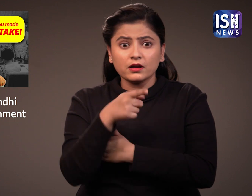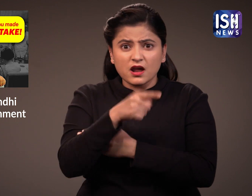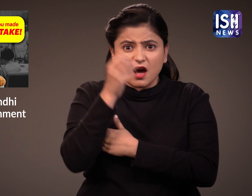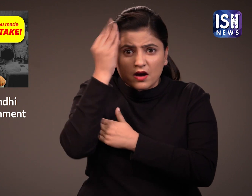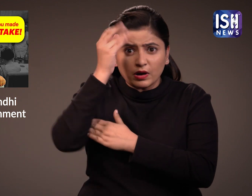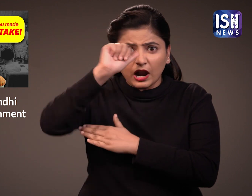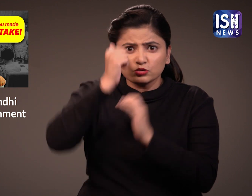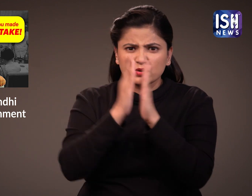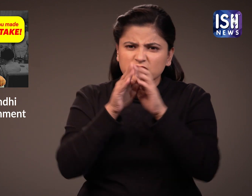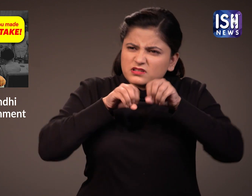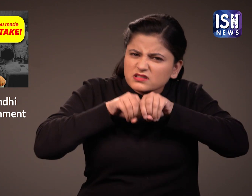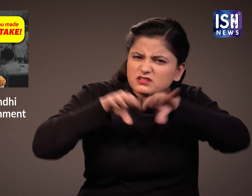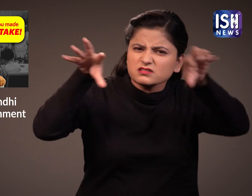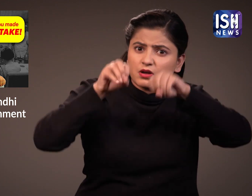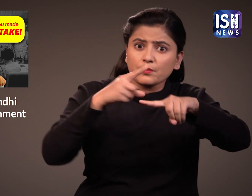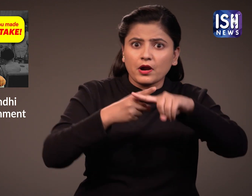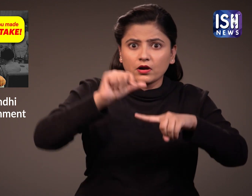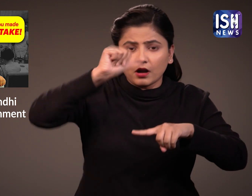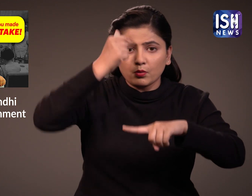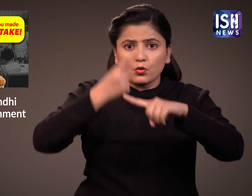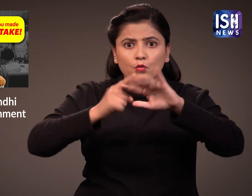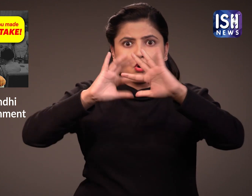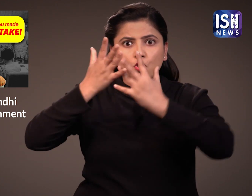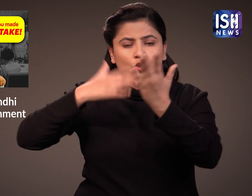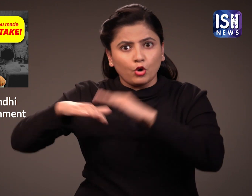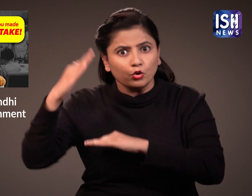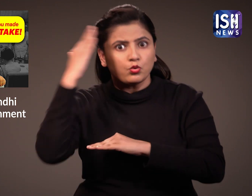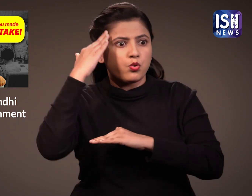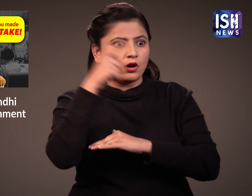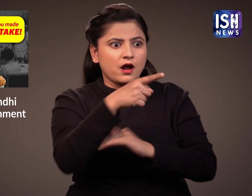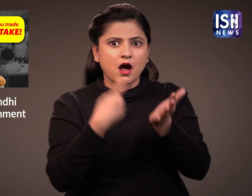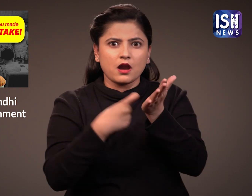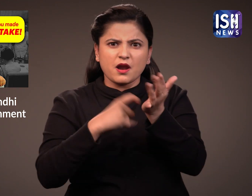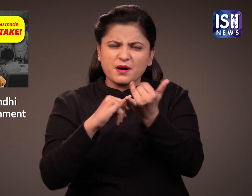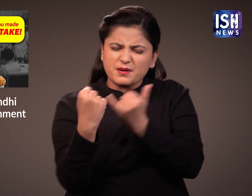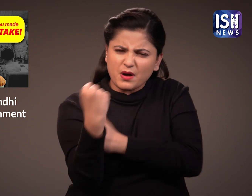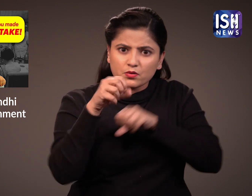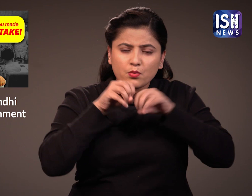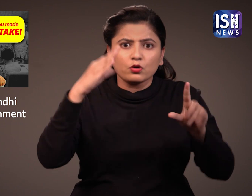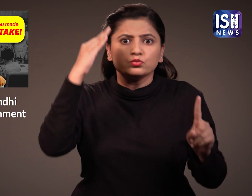that propagates Hindu ideologies across the world.